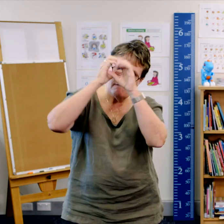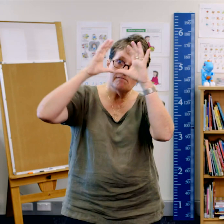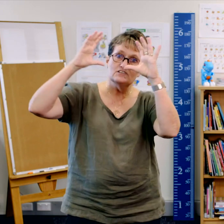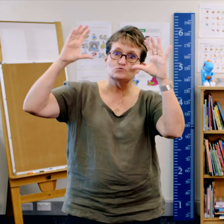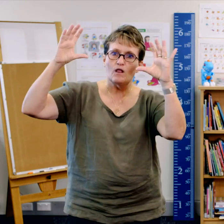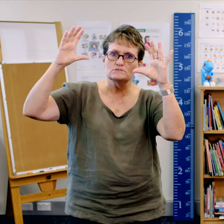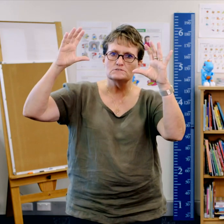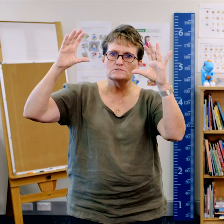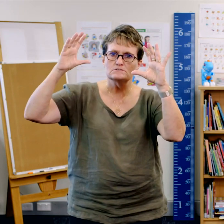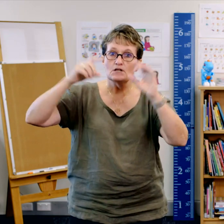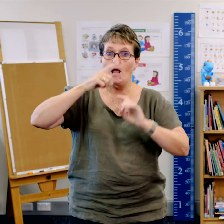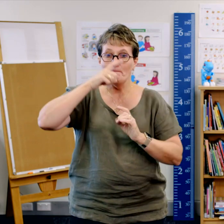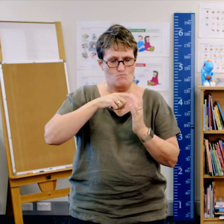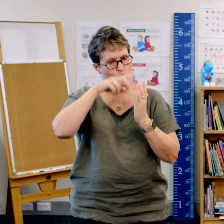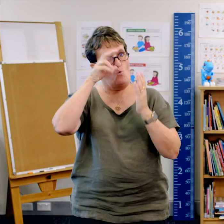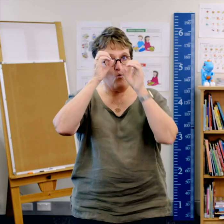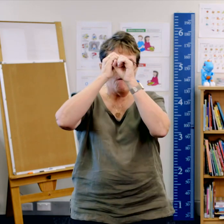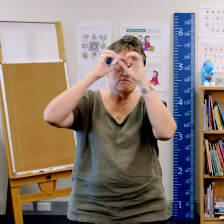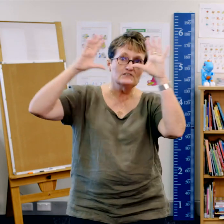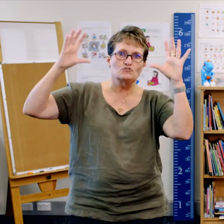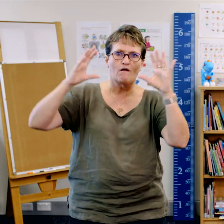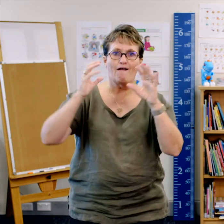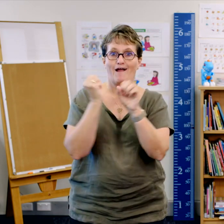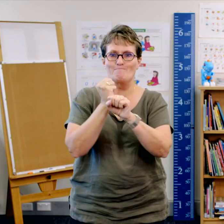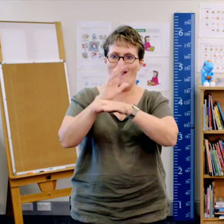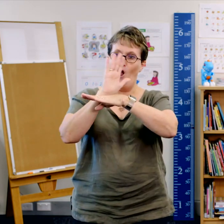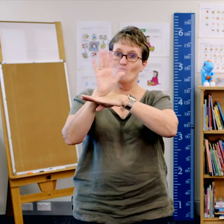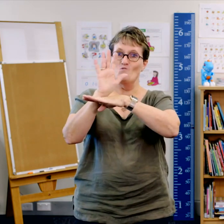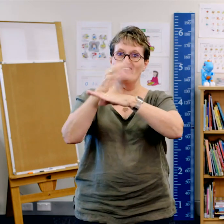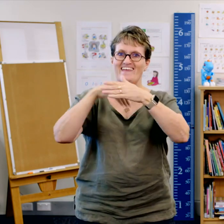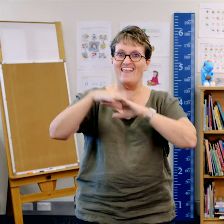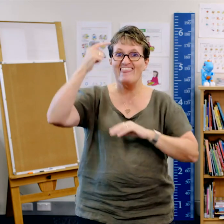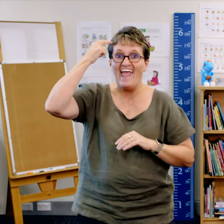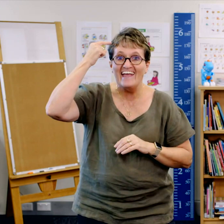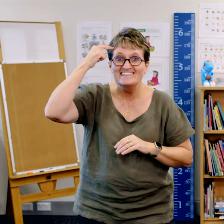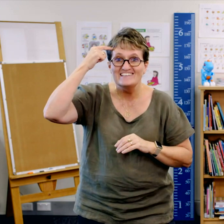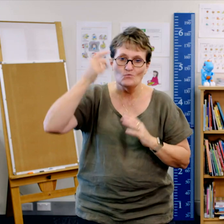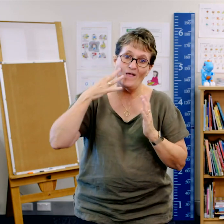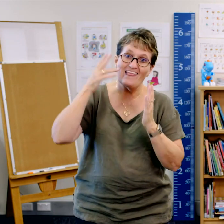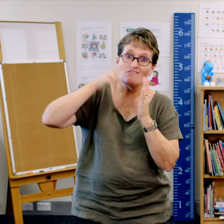Readers who visualise make a movie in their head as they read.